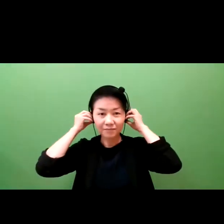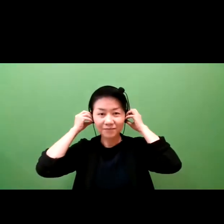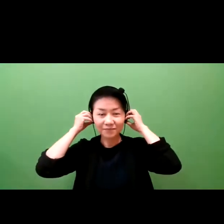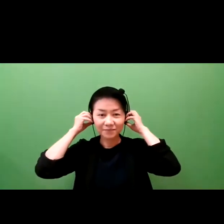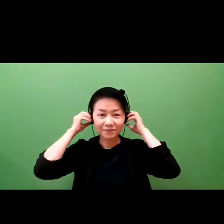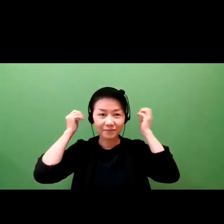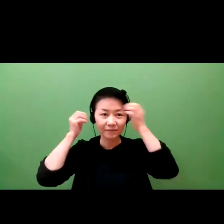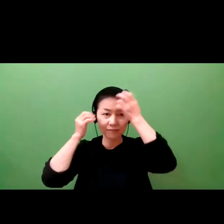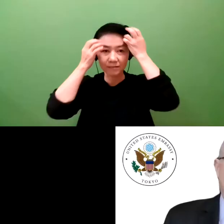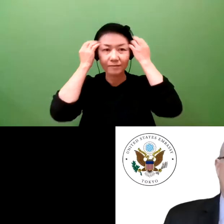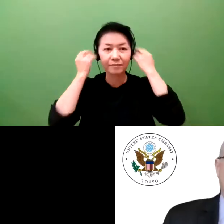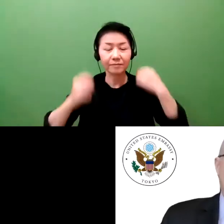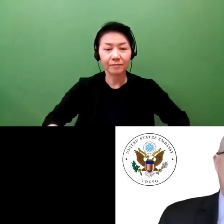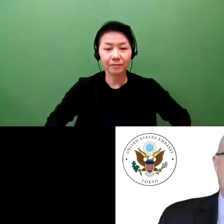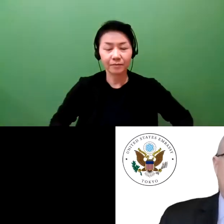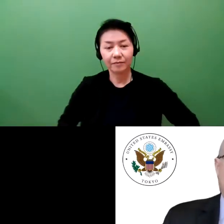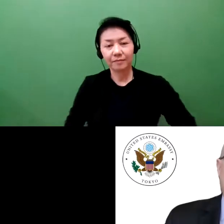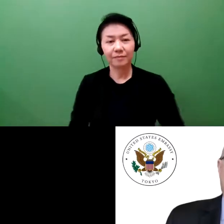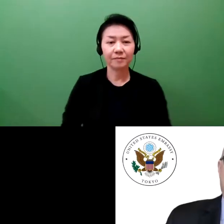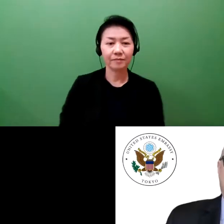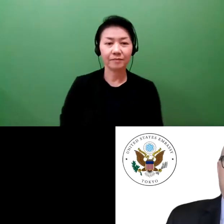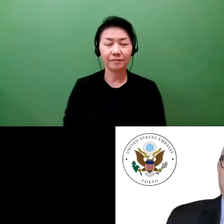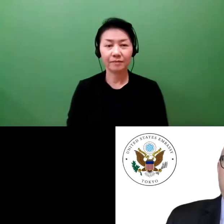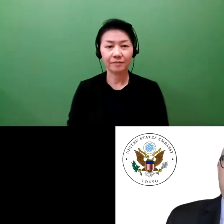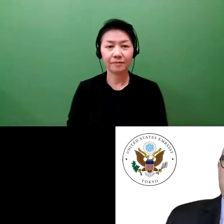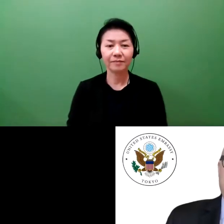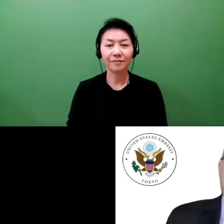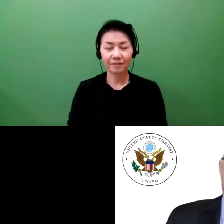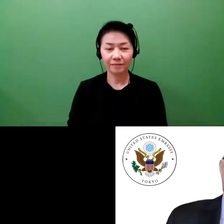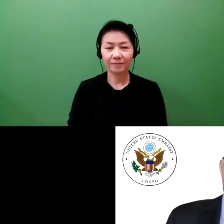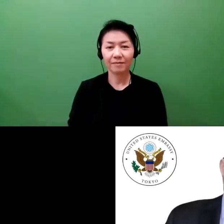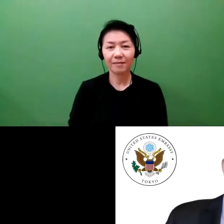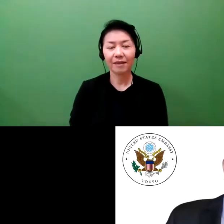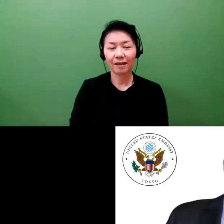Thank you, Mr. Kugai.